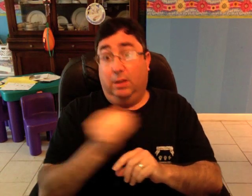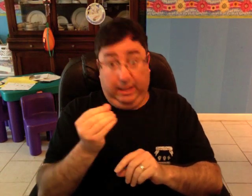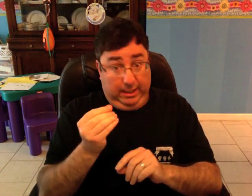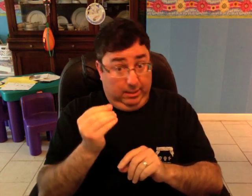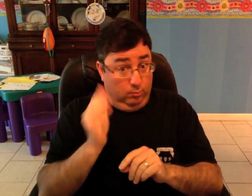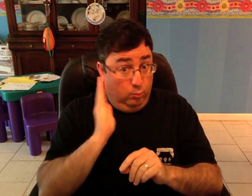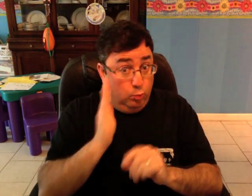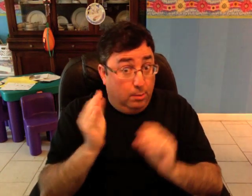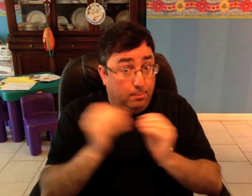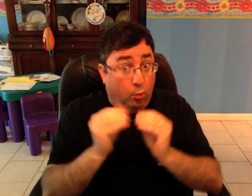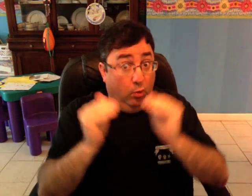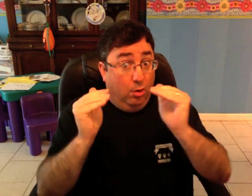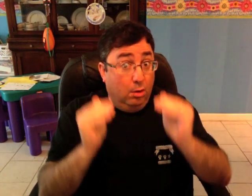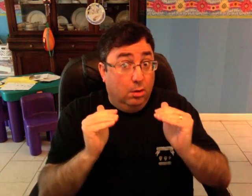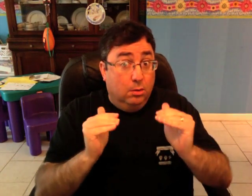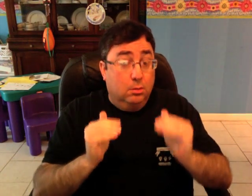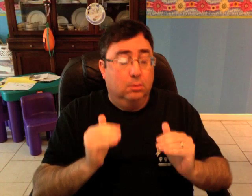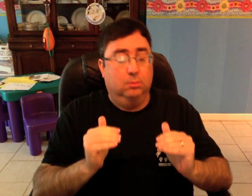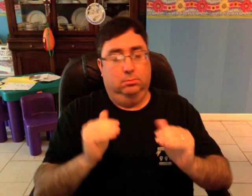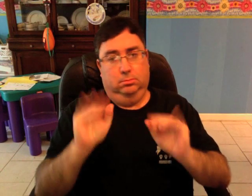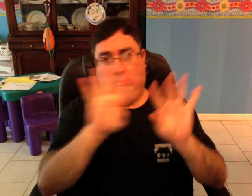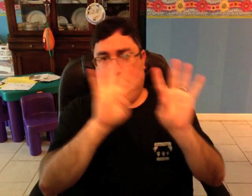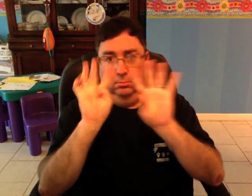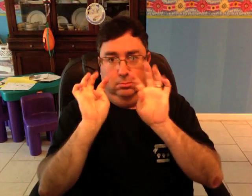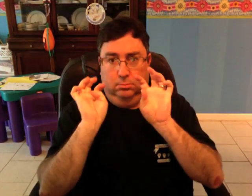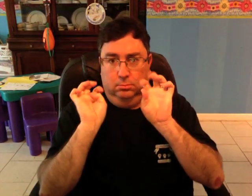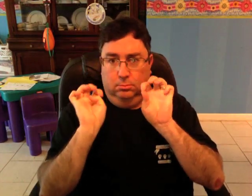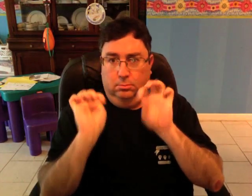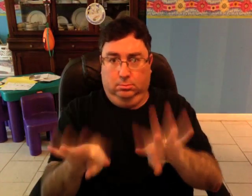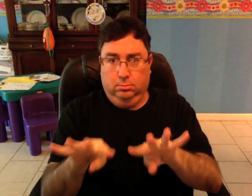And will they lower it further? Who knows?